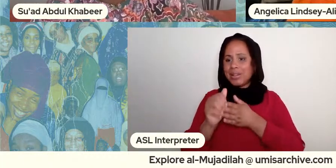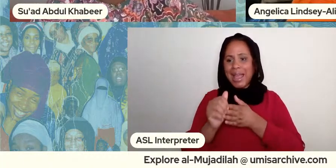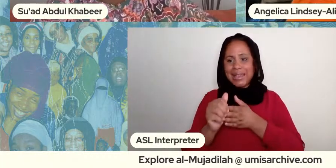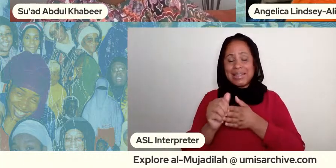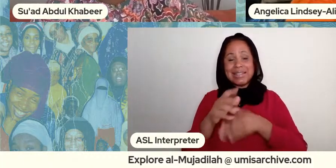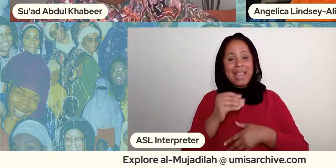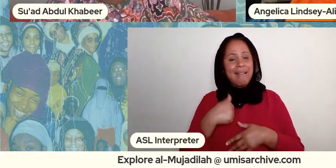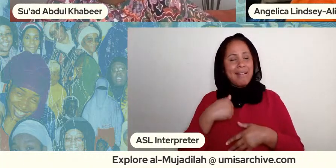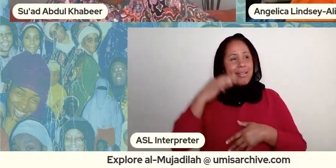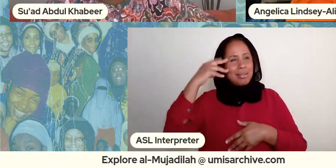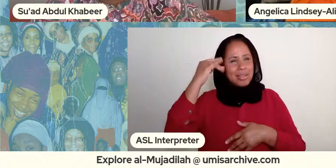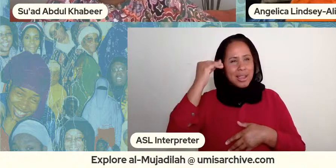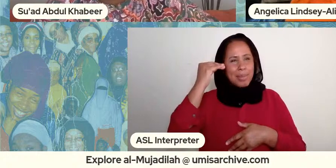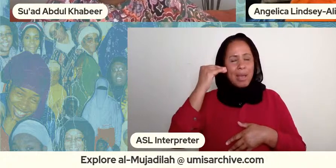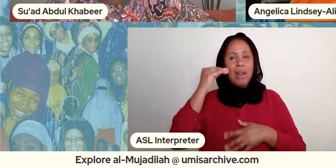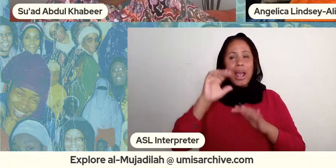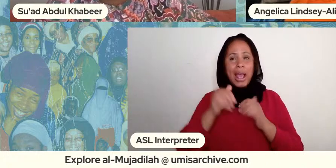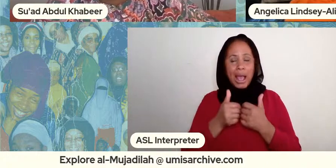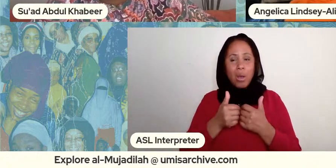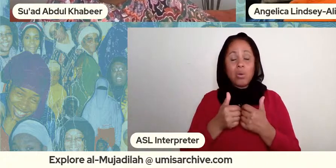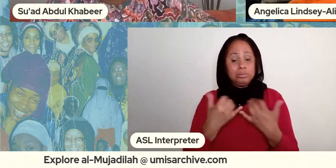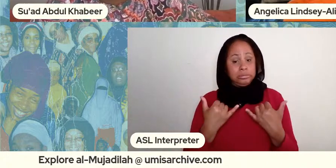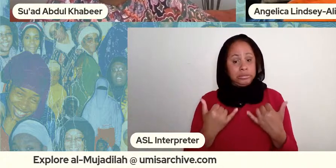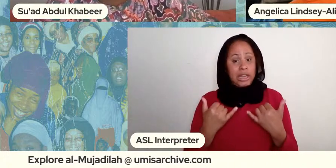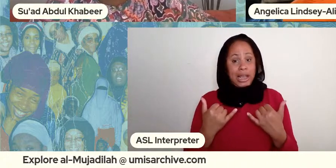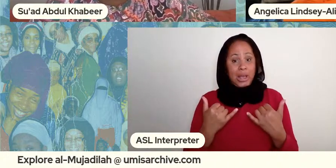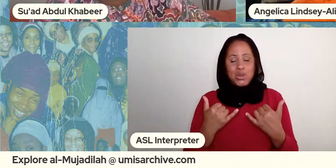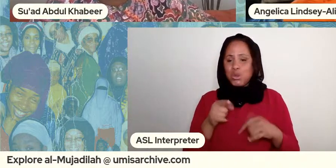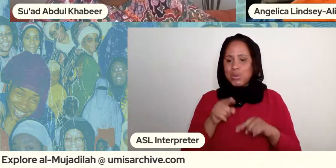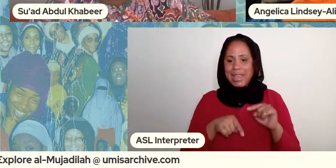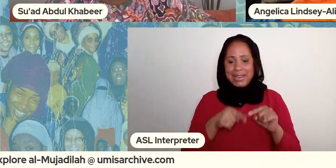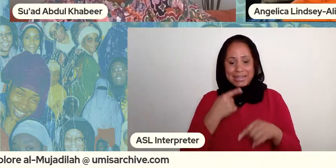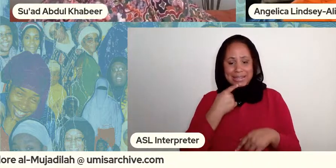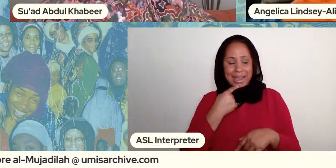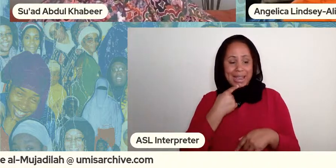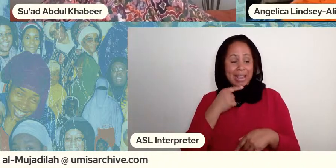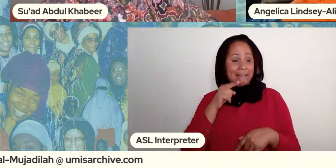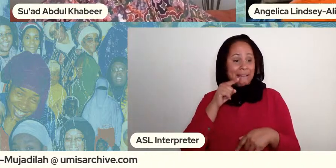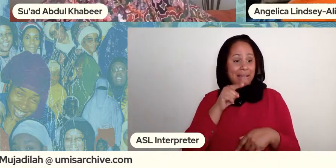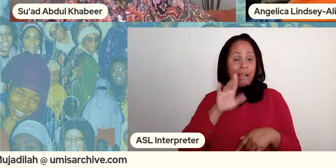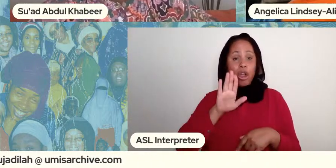amino will do nowadays you know you can't say her name in certain spaces because people are like